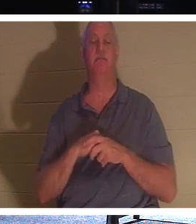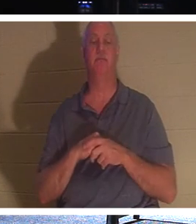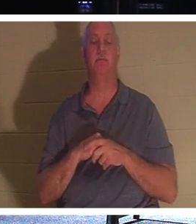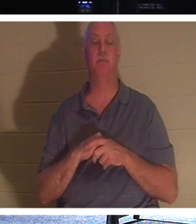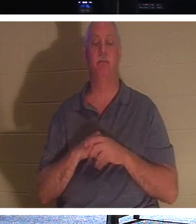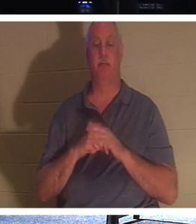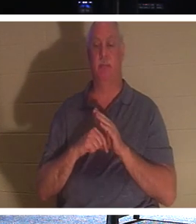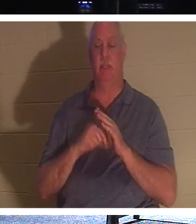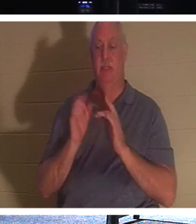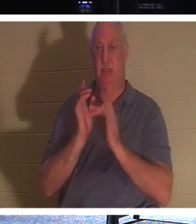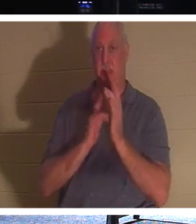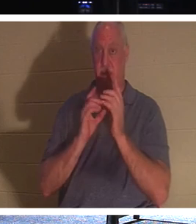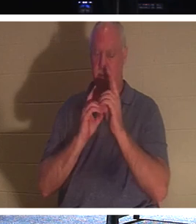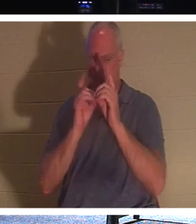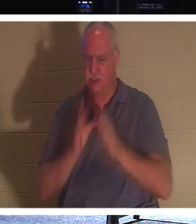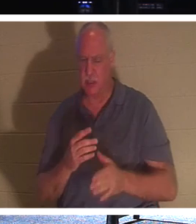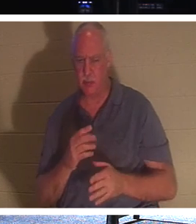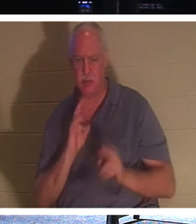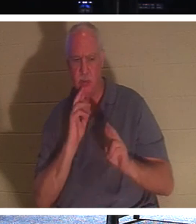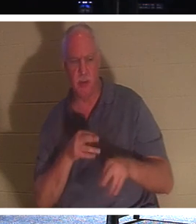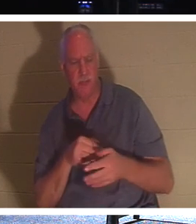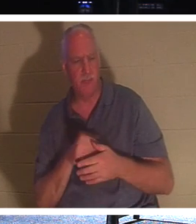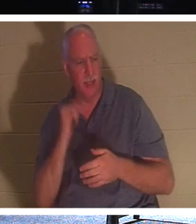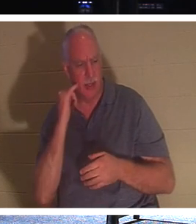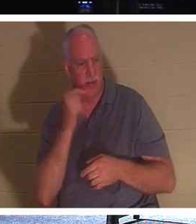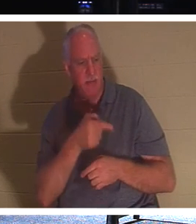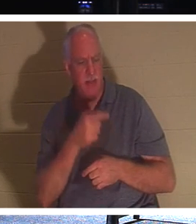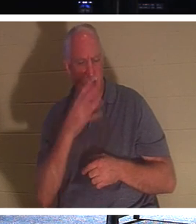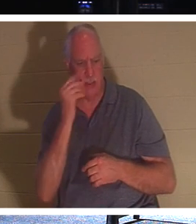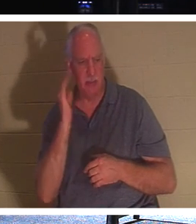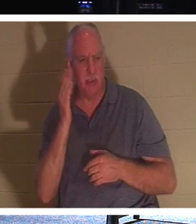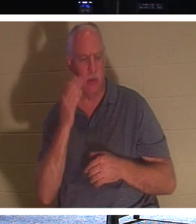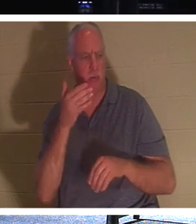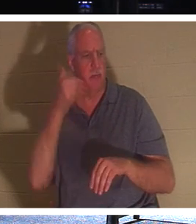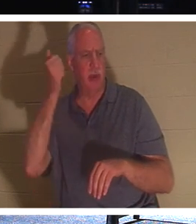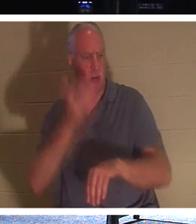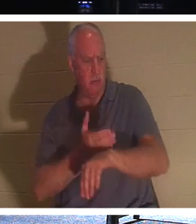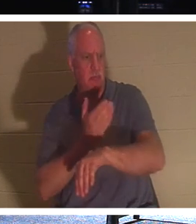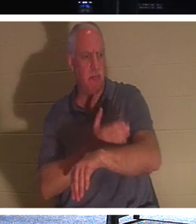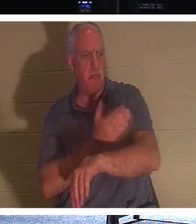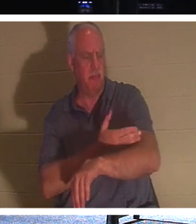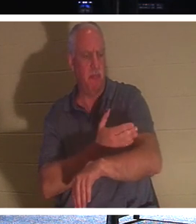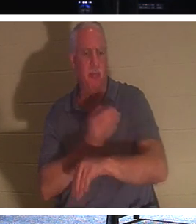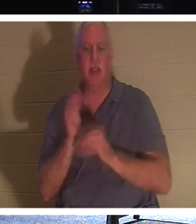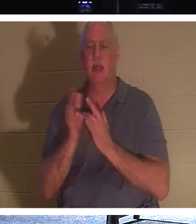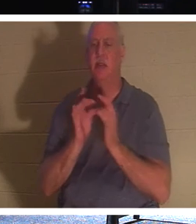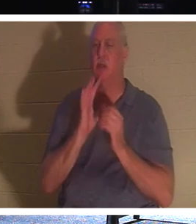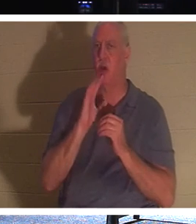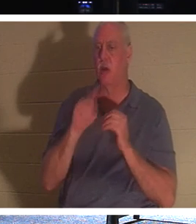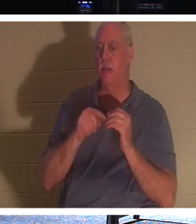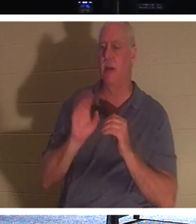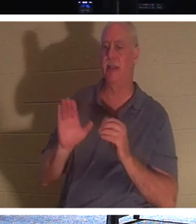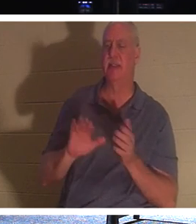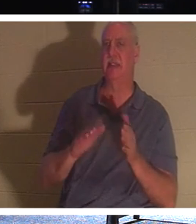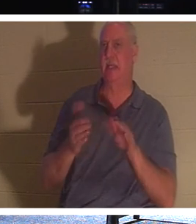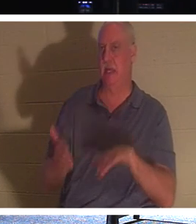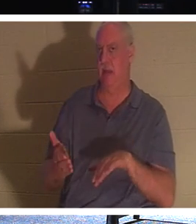replied, 'Lord, if he sleeps, he will get better.' Jesus had been speaking of his death, but his